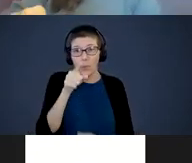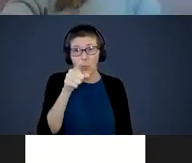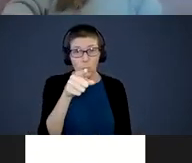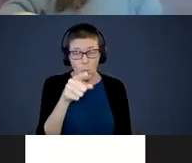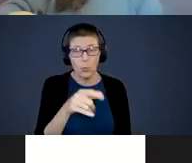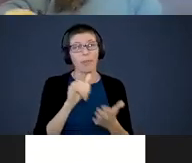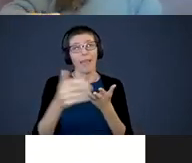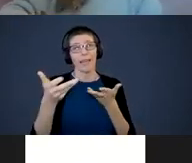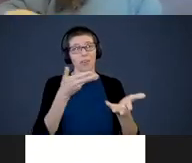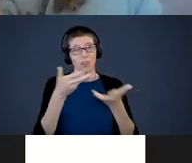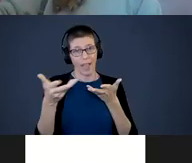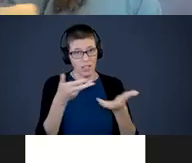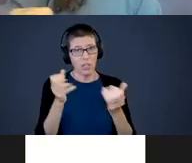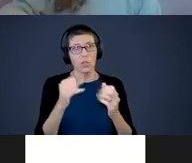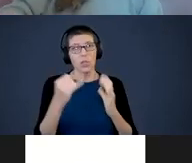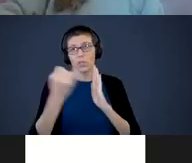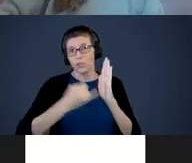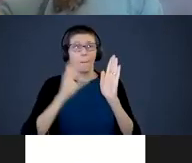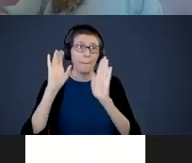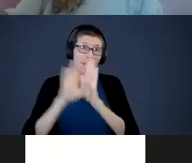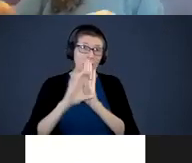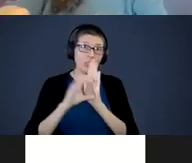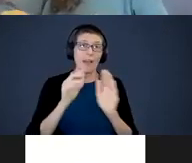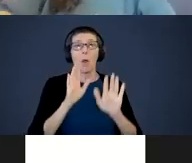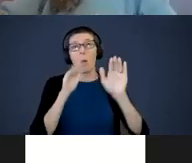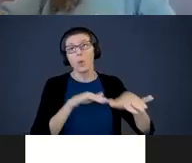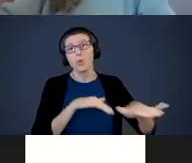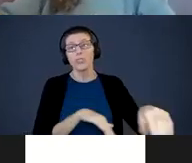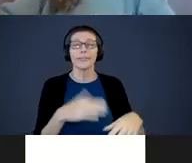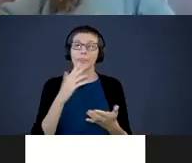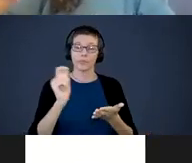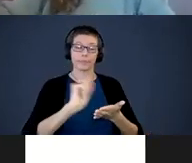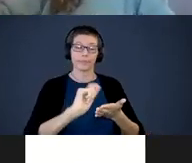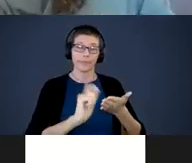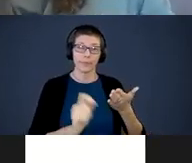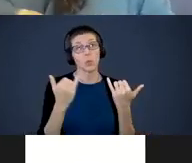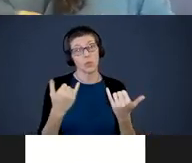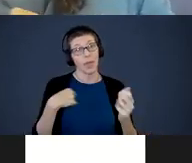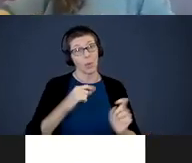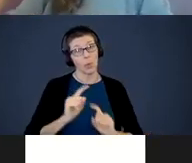you can draw pictures of the ocean, color it with crayons. “Today we went to the ocean.” Next page,